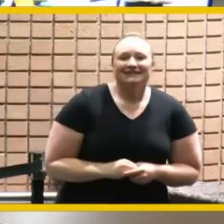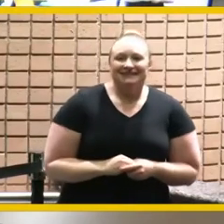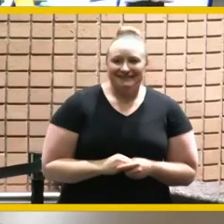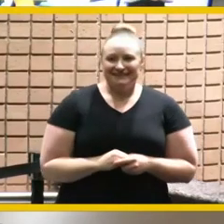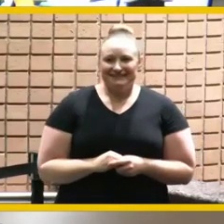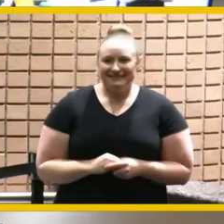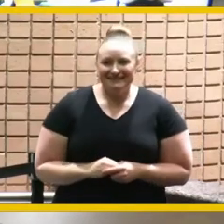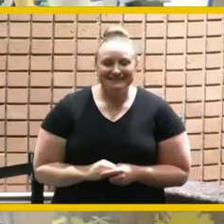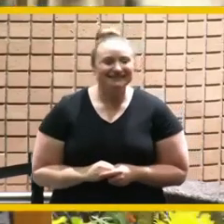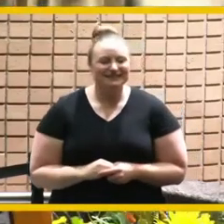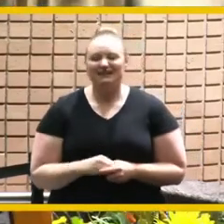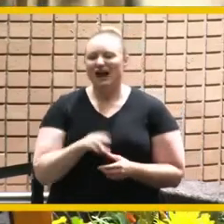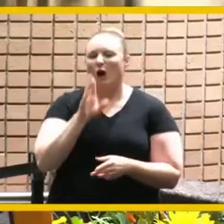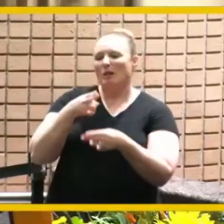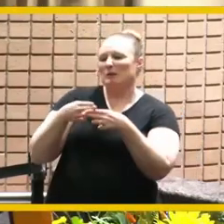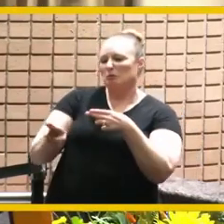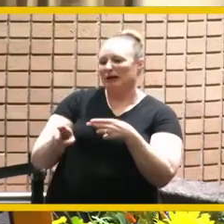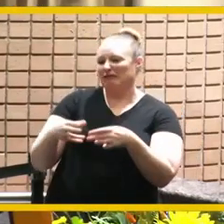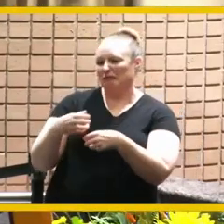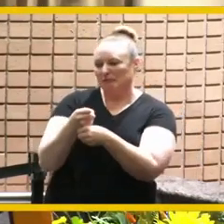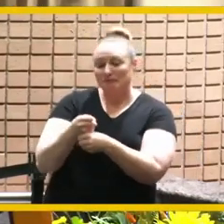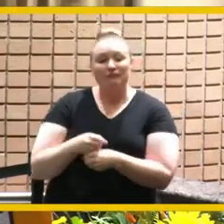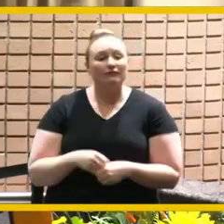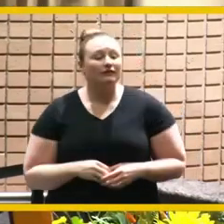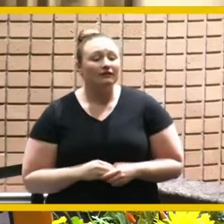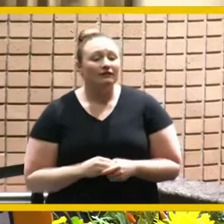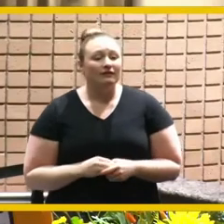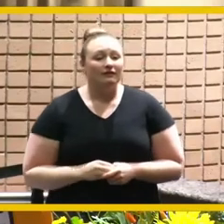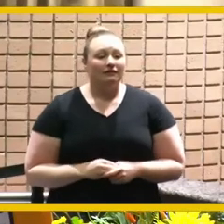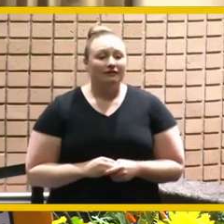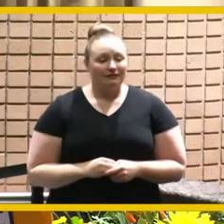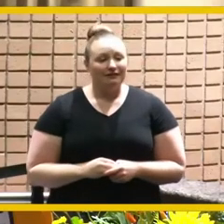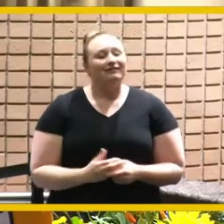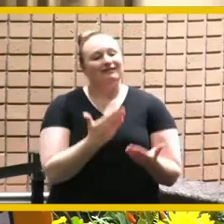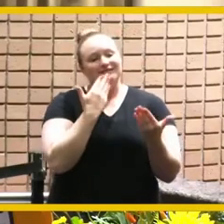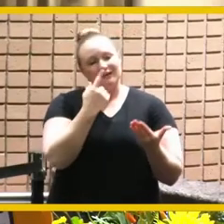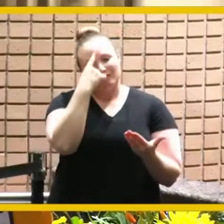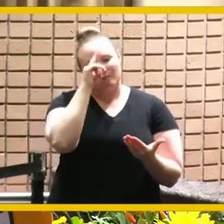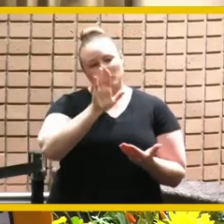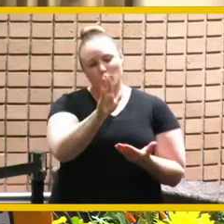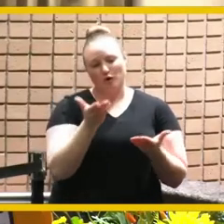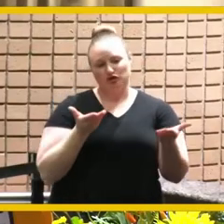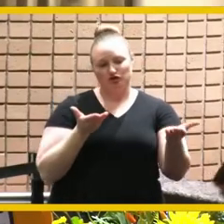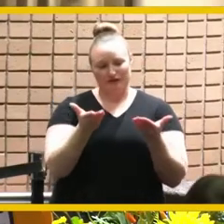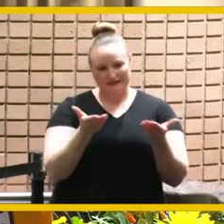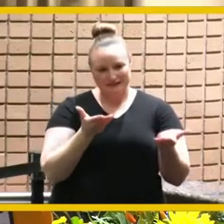uh i'll be brief but mayor um thank you for your service and it was about 13 years ago